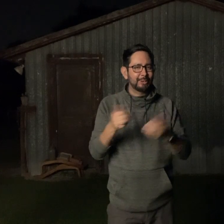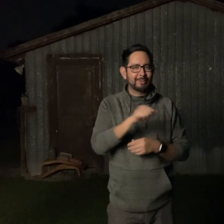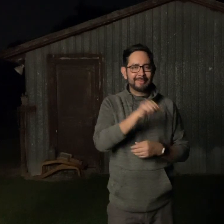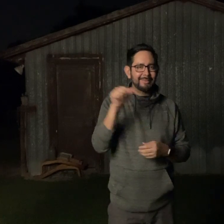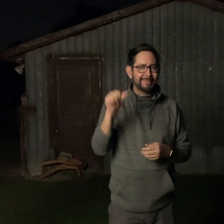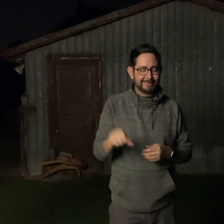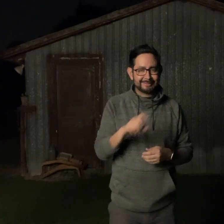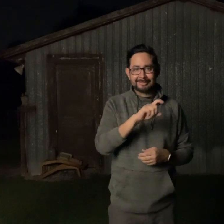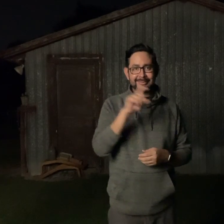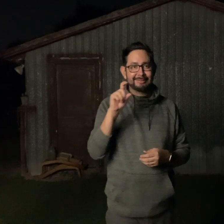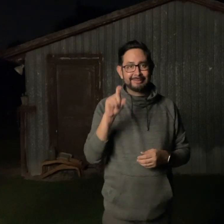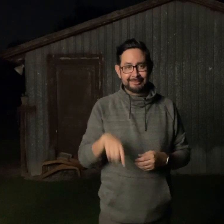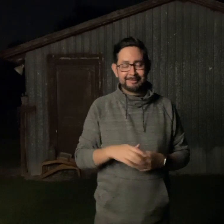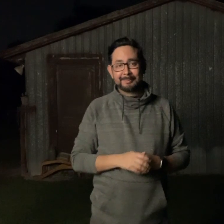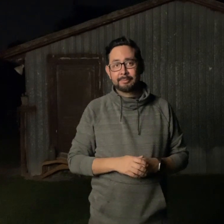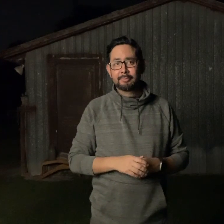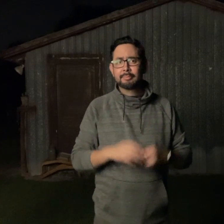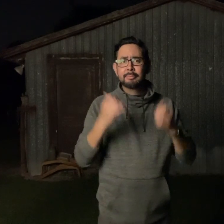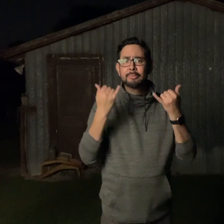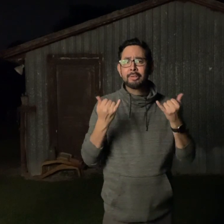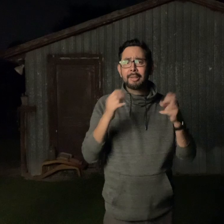I'm a professional photographer from here in Austin Texas.